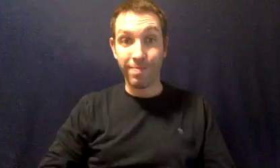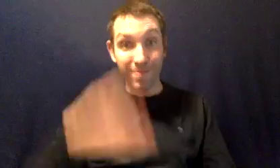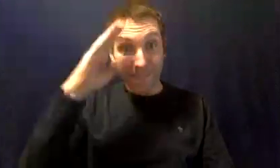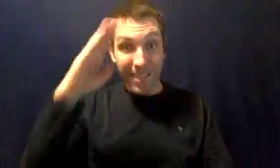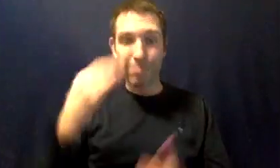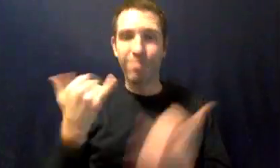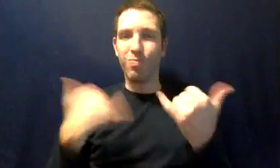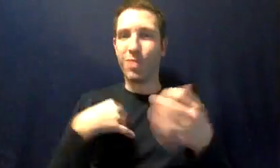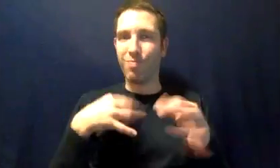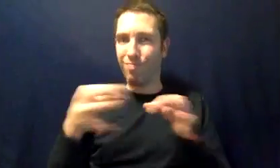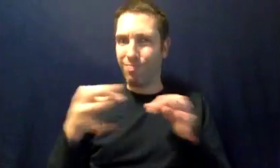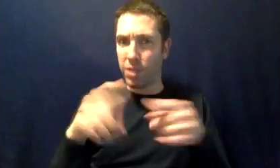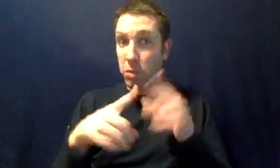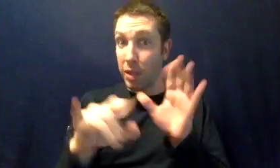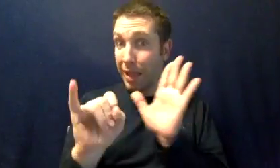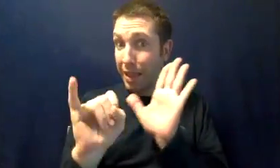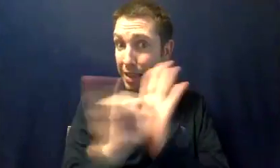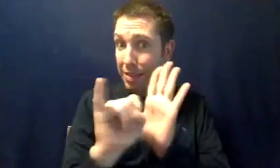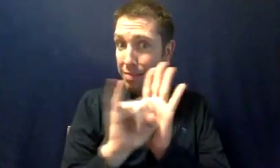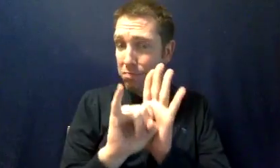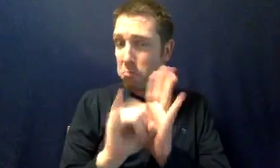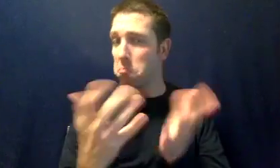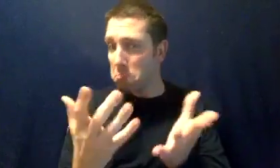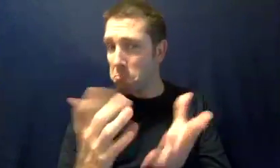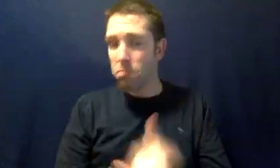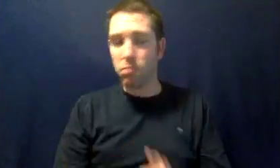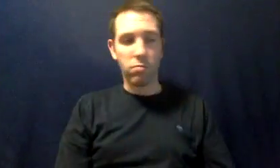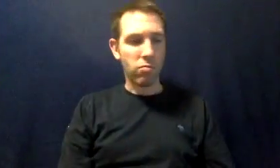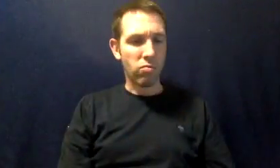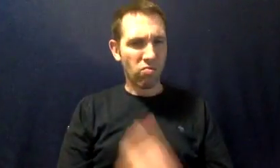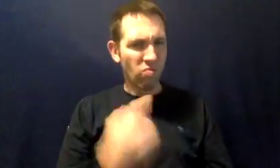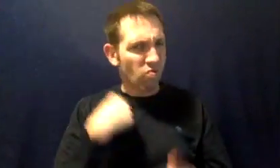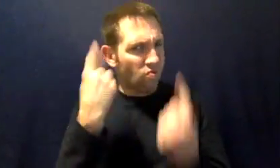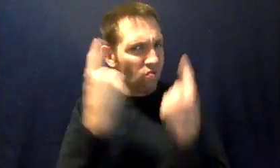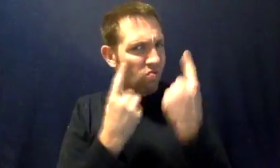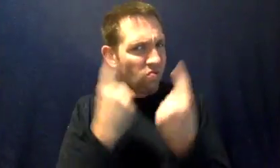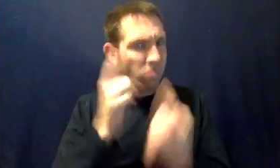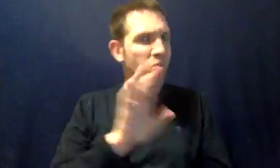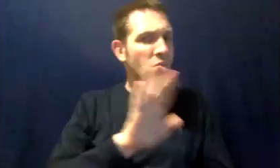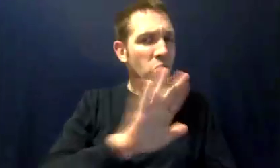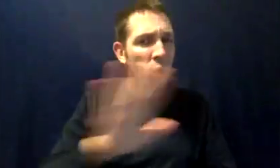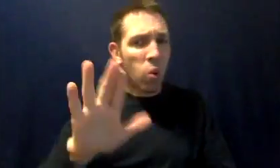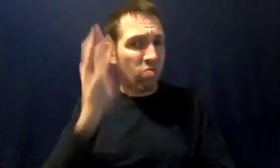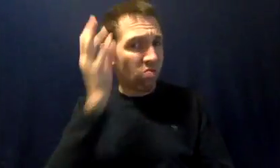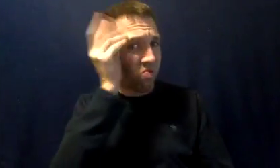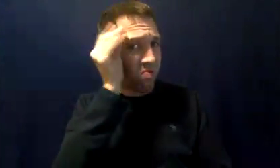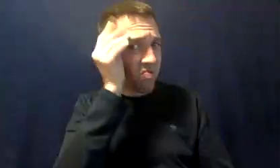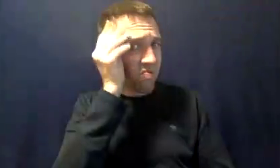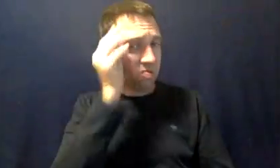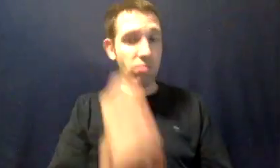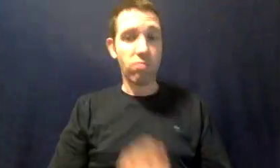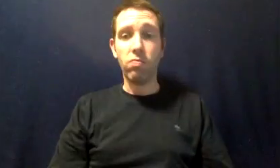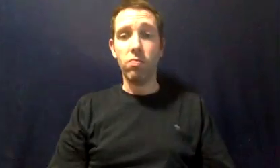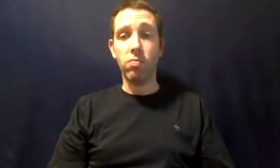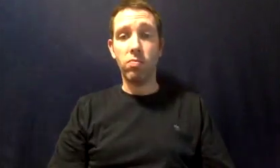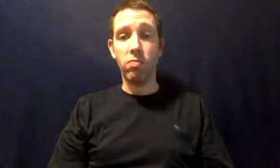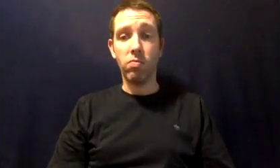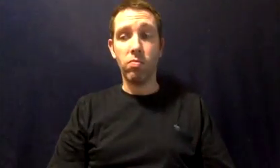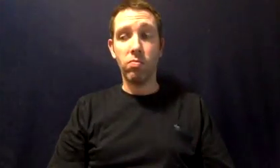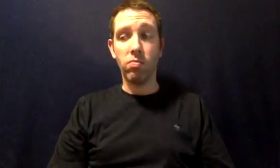Hi - Today I'm going to talk about "identity." What is your identity?